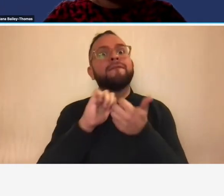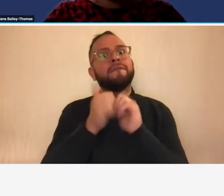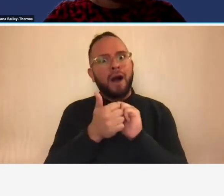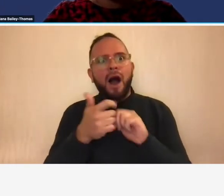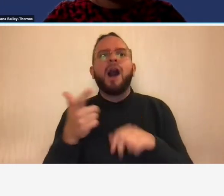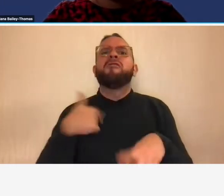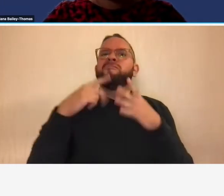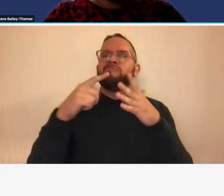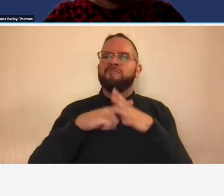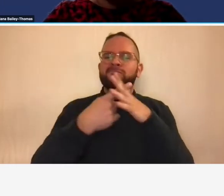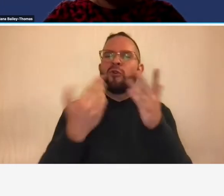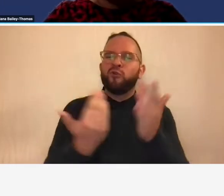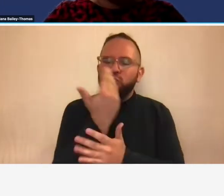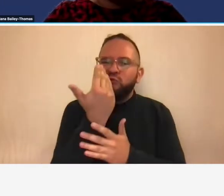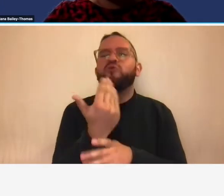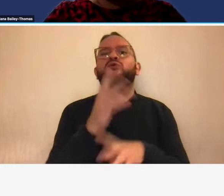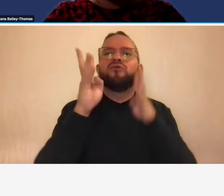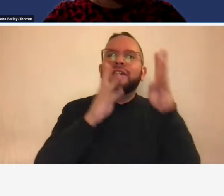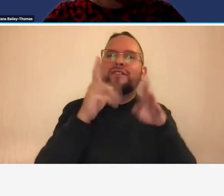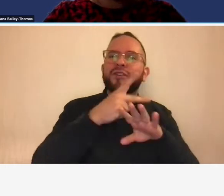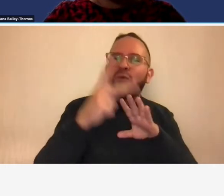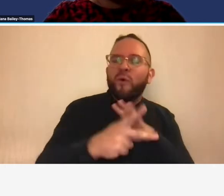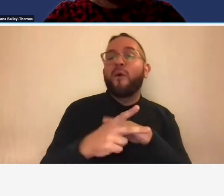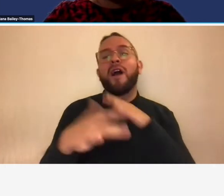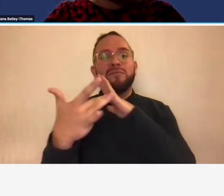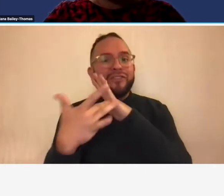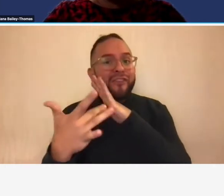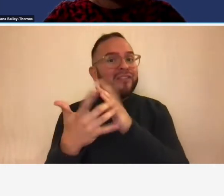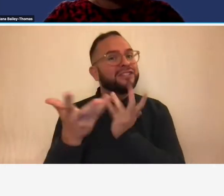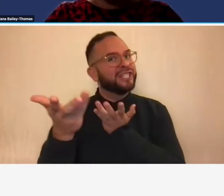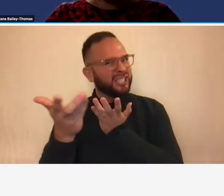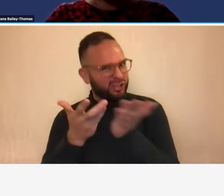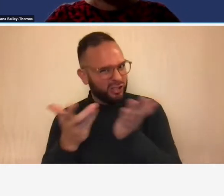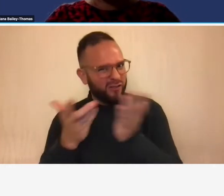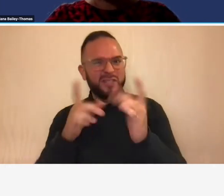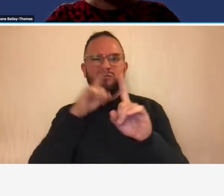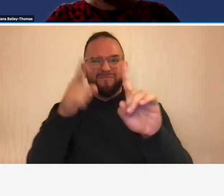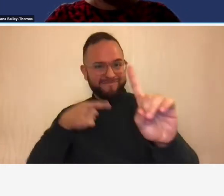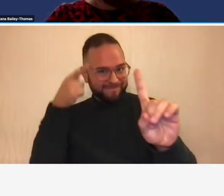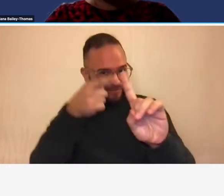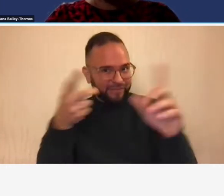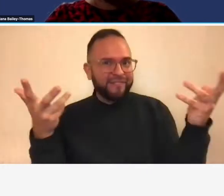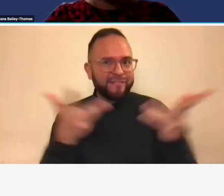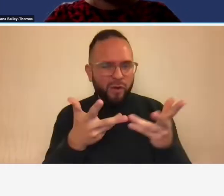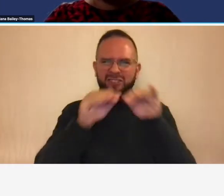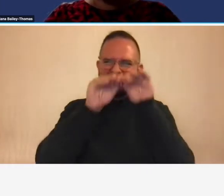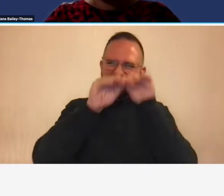programs technologies and services aimed at expanding accessibility to key decision makers